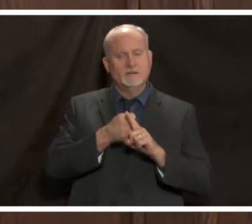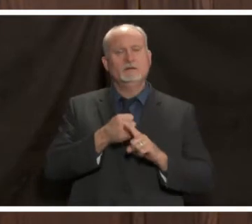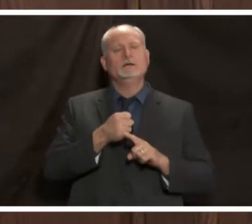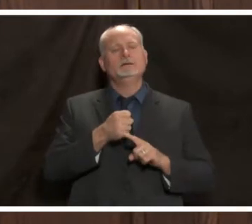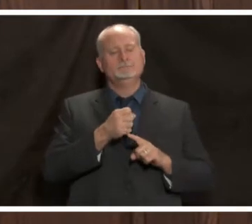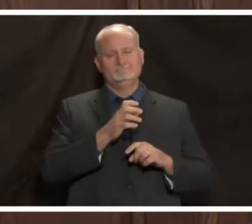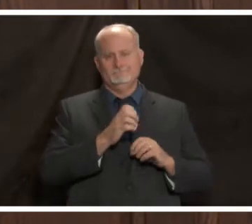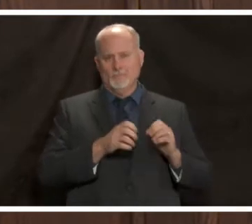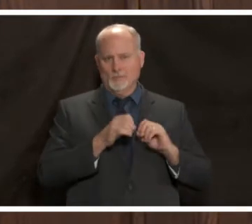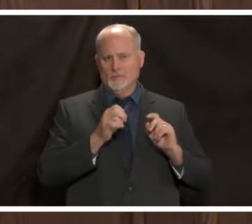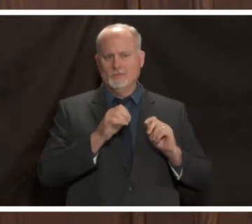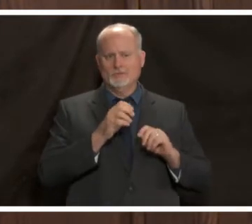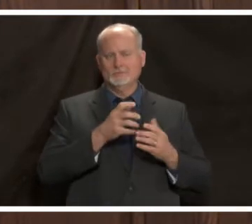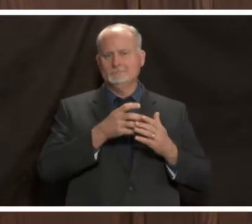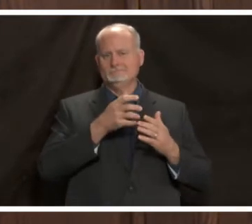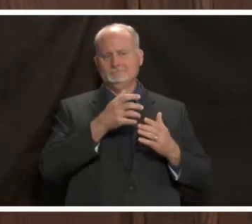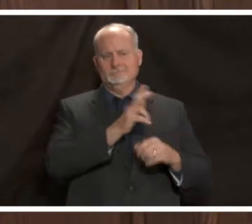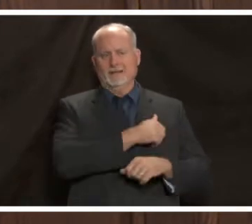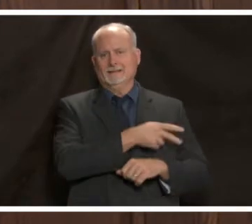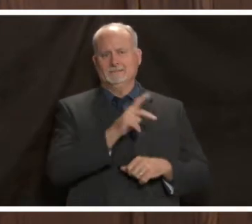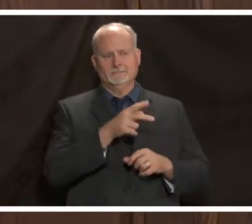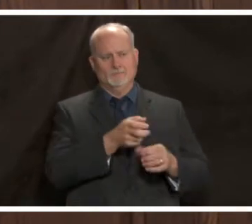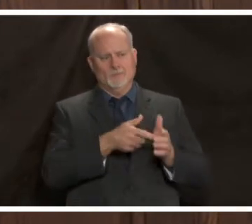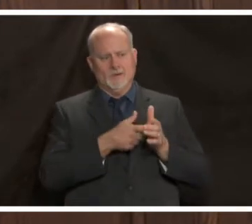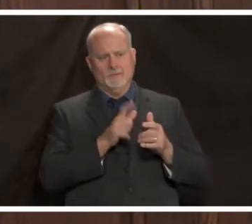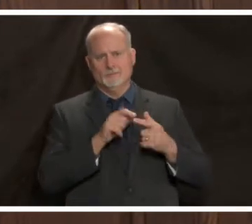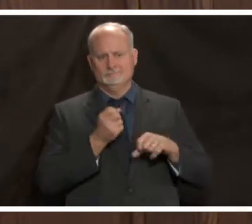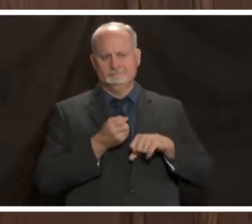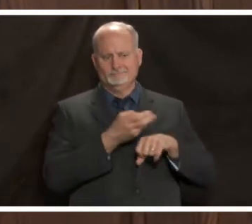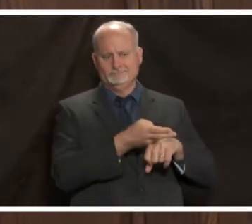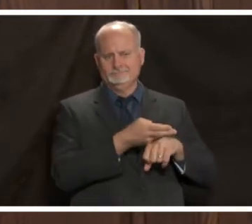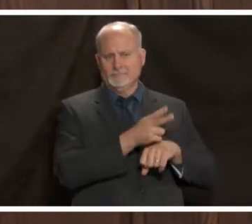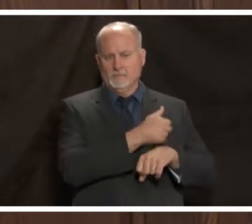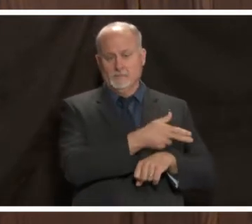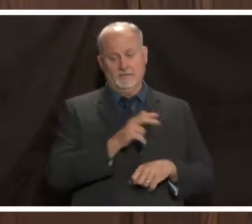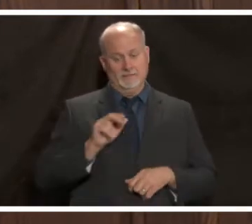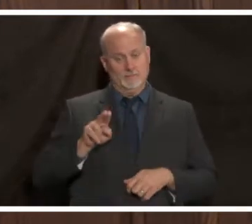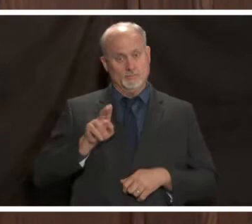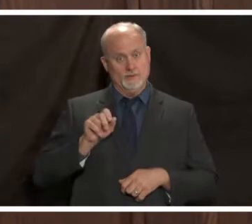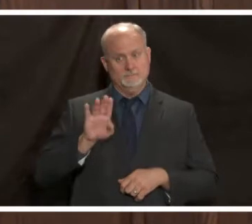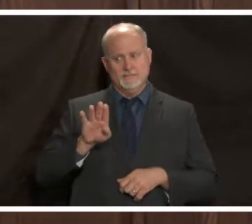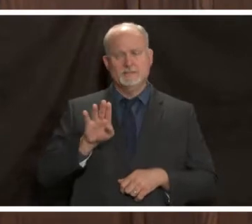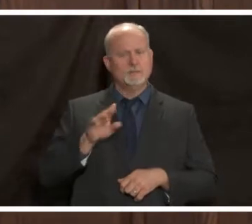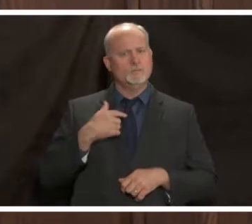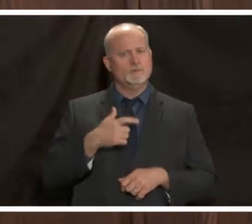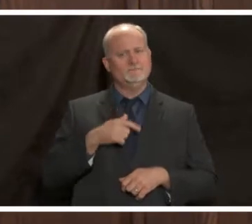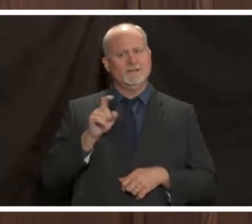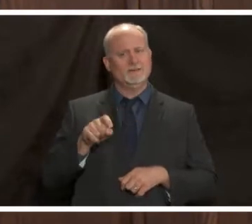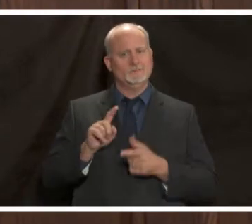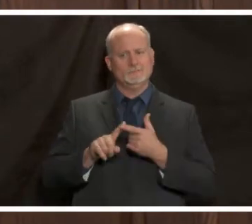hospitalization for covid19 at uab hospital that's required us to activate portions of our surge plan